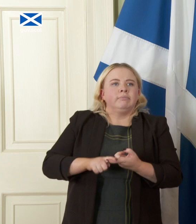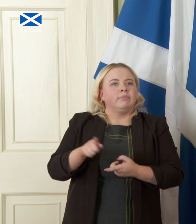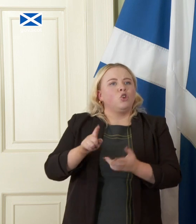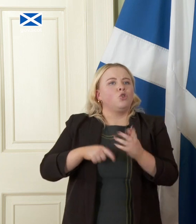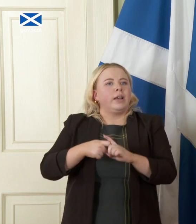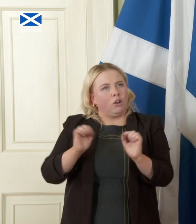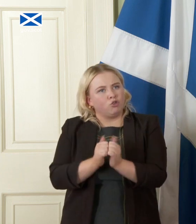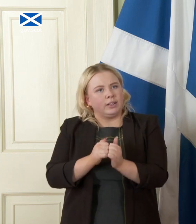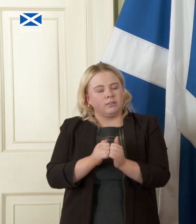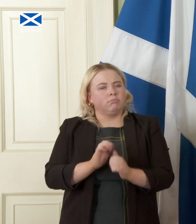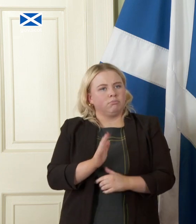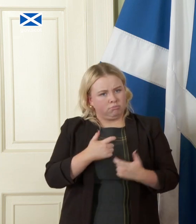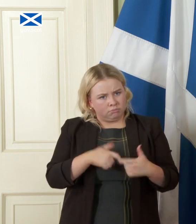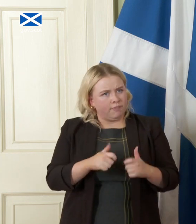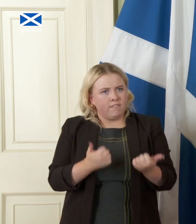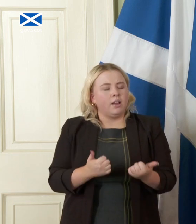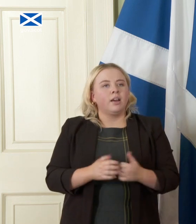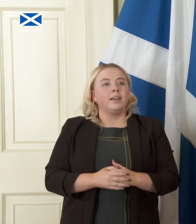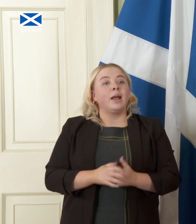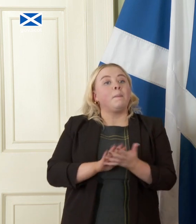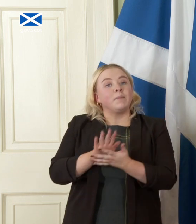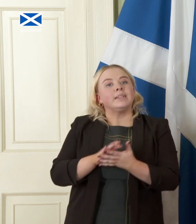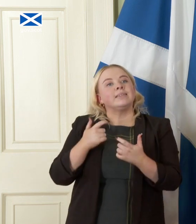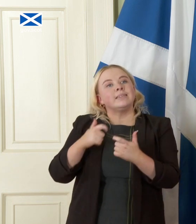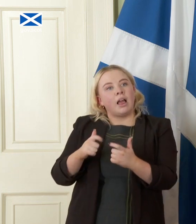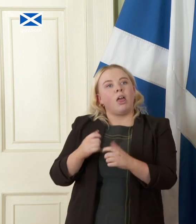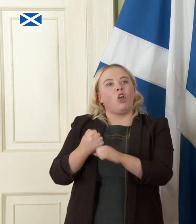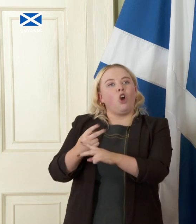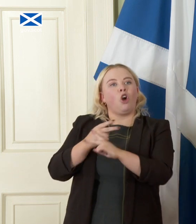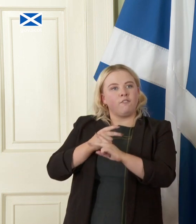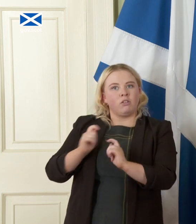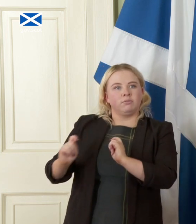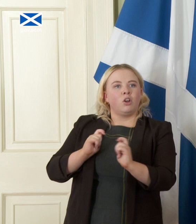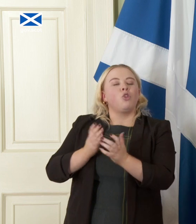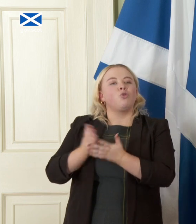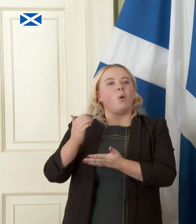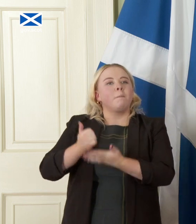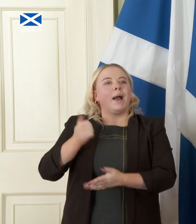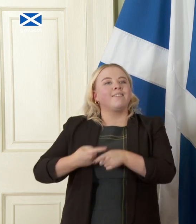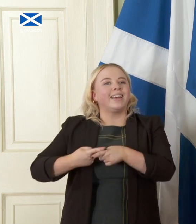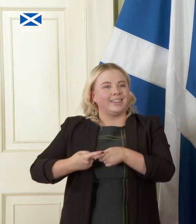monetary policy still being governed by the Bank of England now that for a transitionary period is